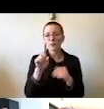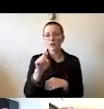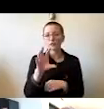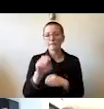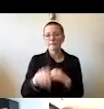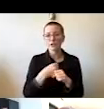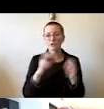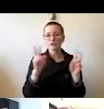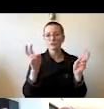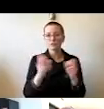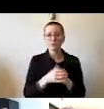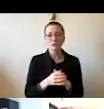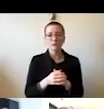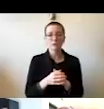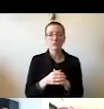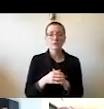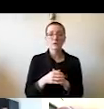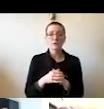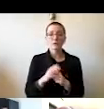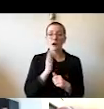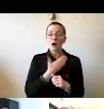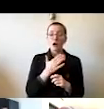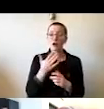Practicalities of circumstances may slow some of the initiatives